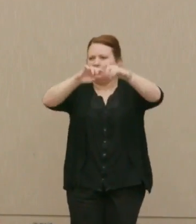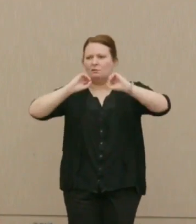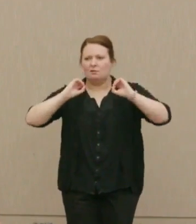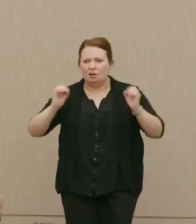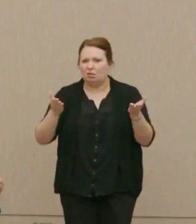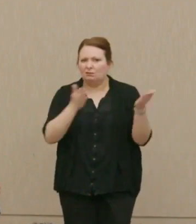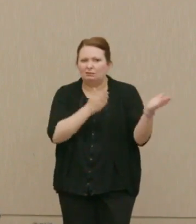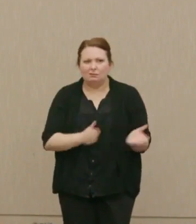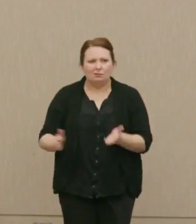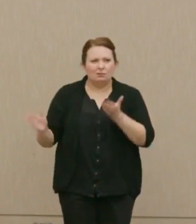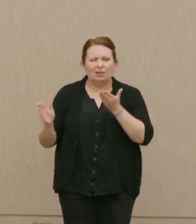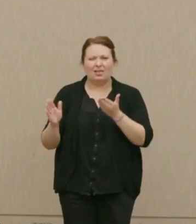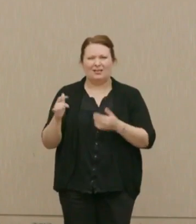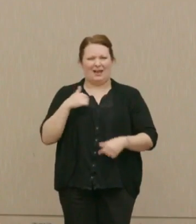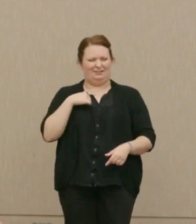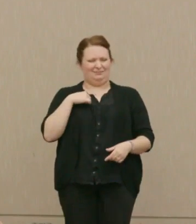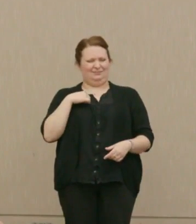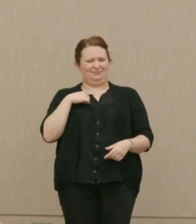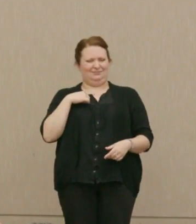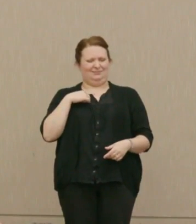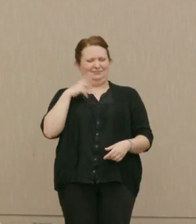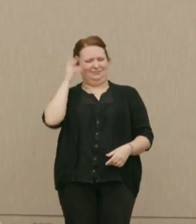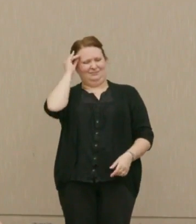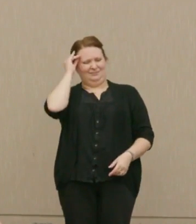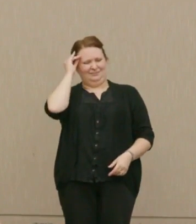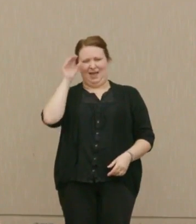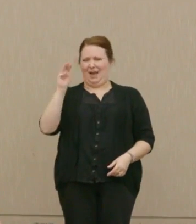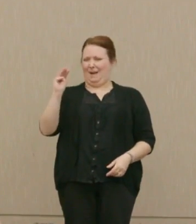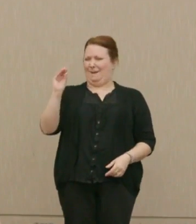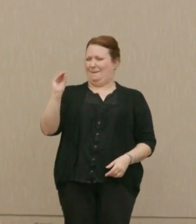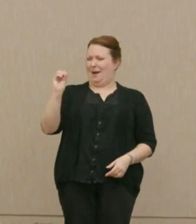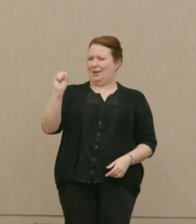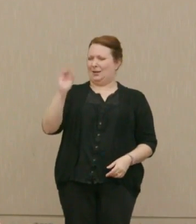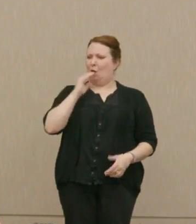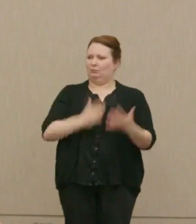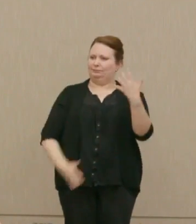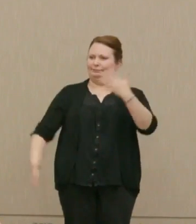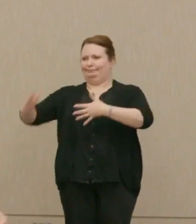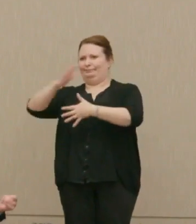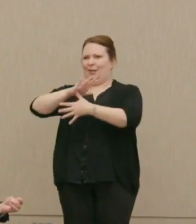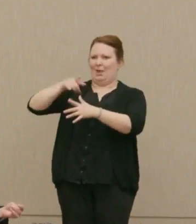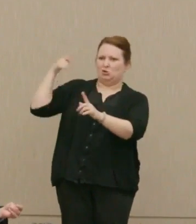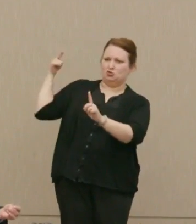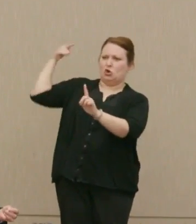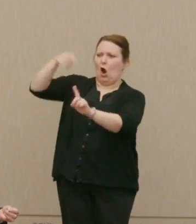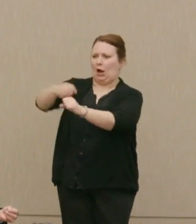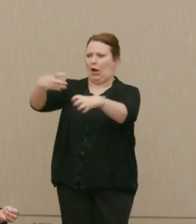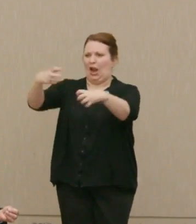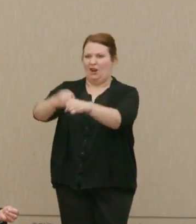That didn't seem to me that Moscow should be your number one target right away in all circumstances.